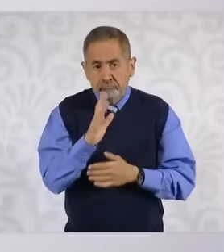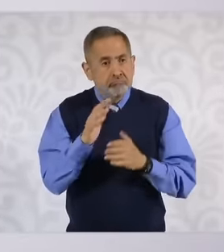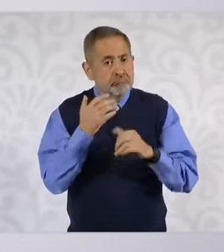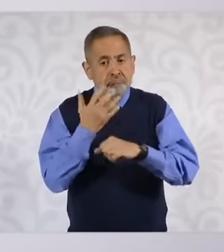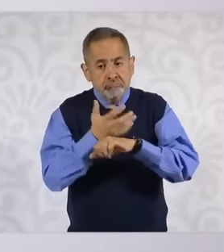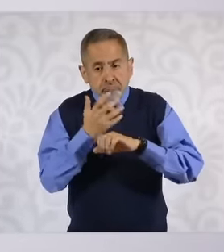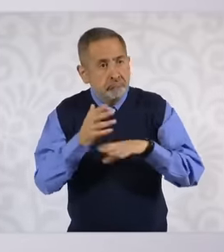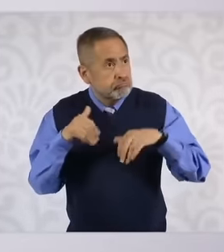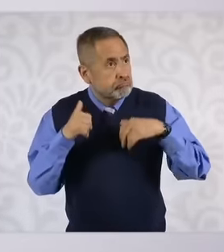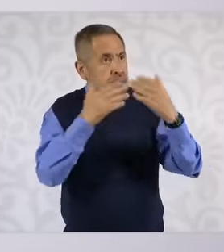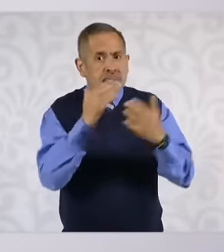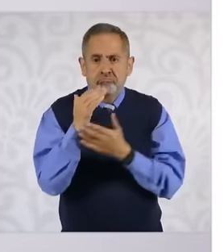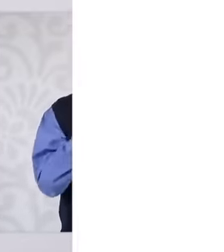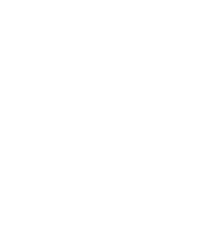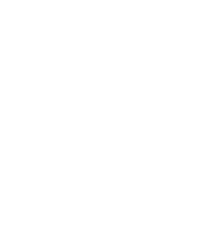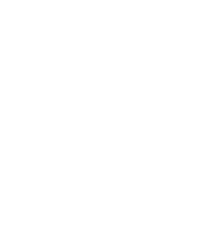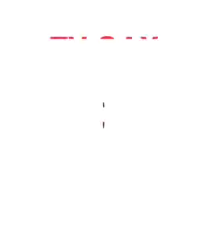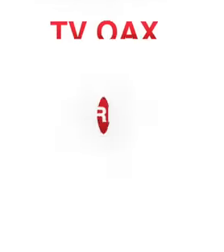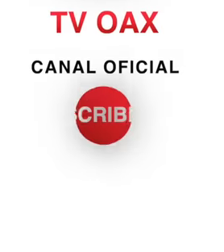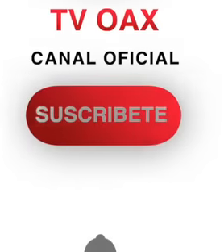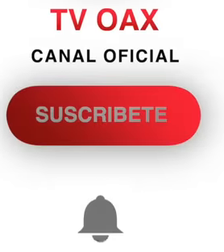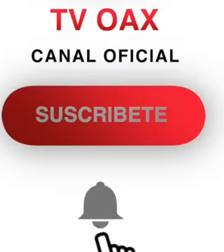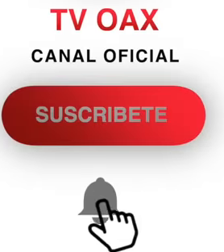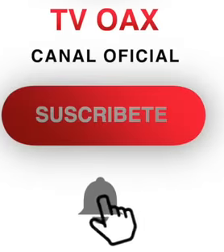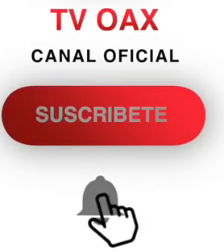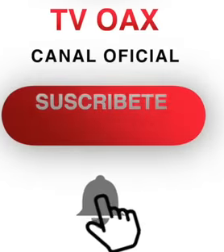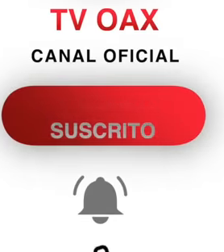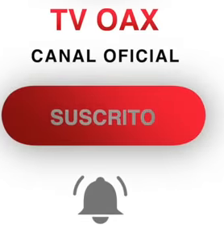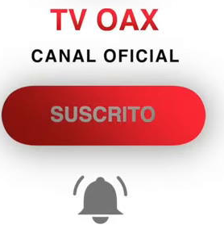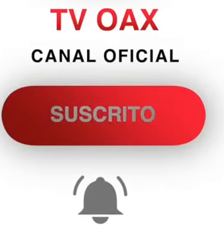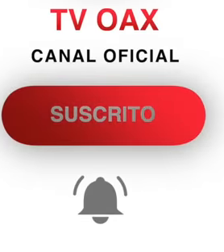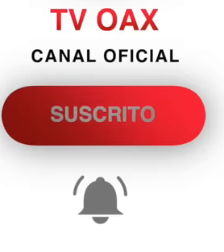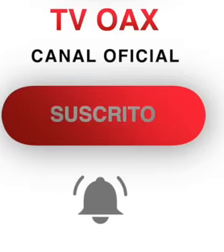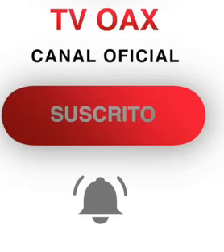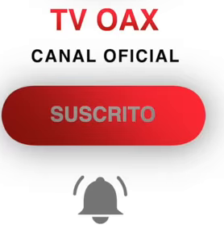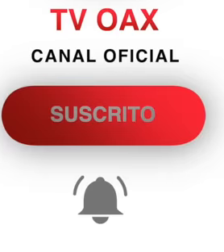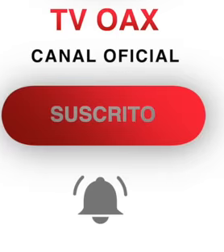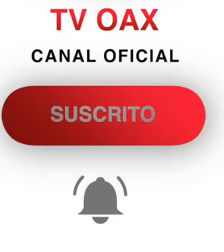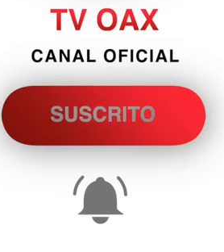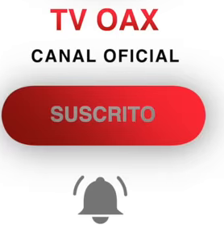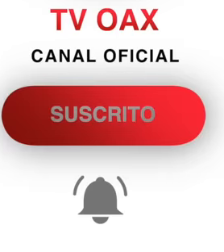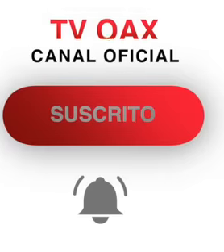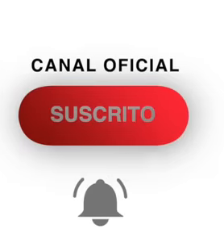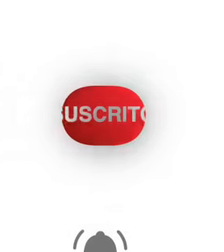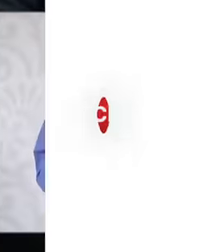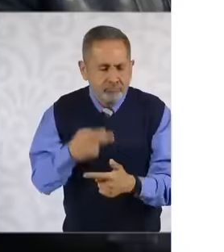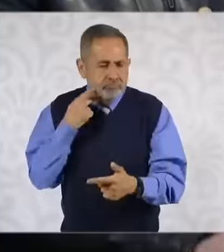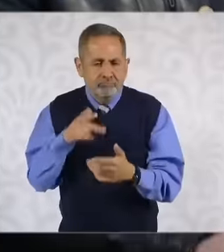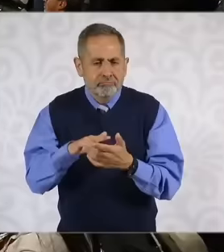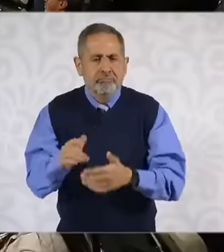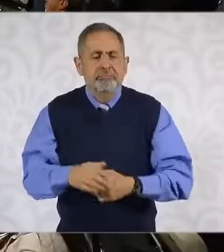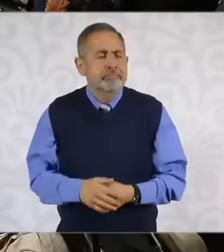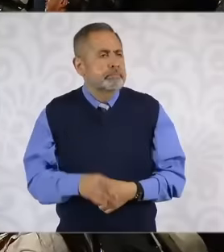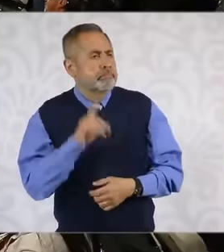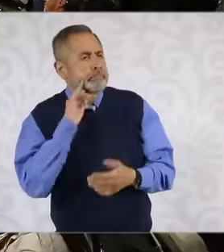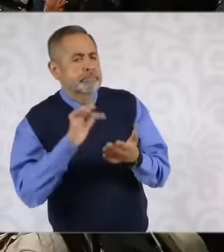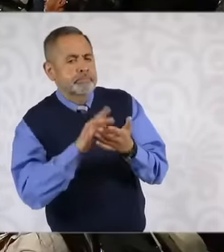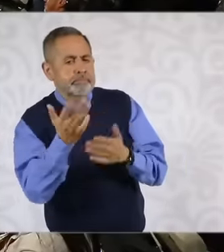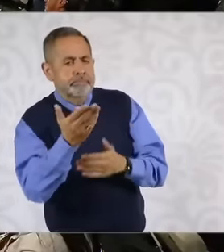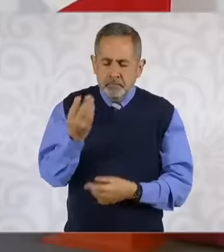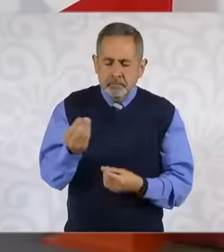the United States and we continue with this policy Thank you president, doctor,